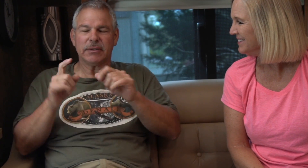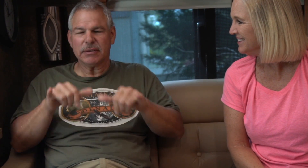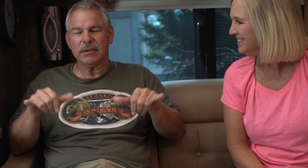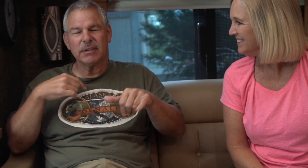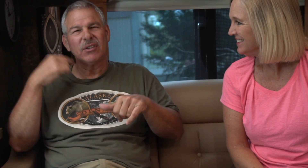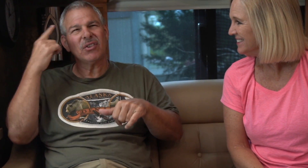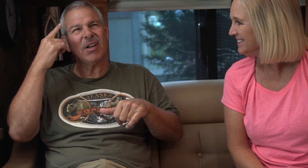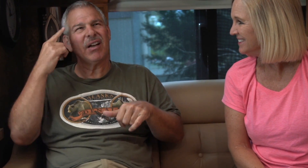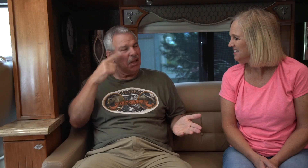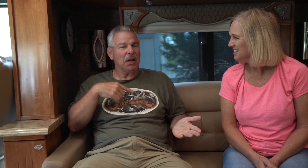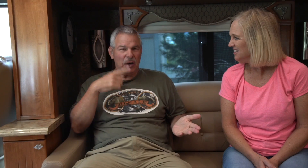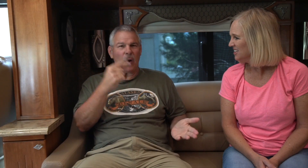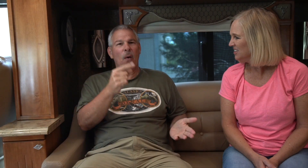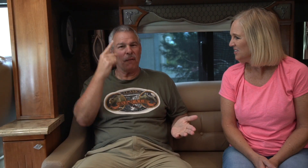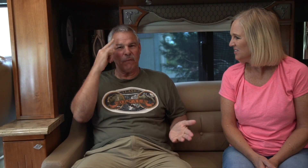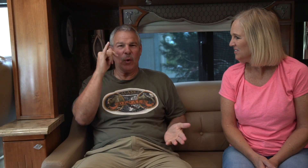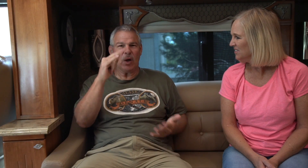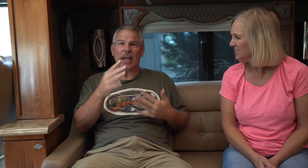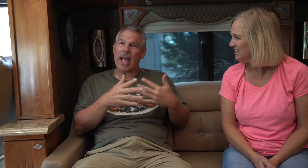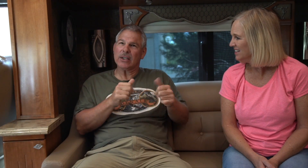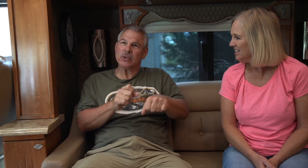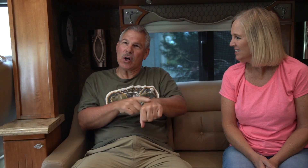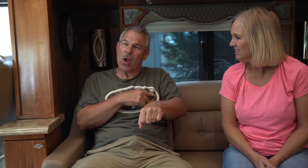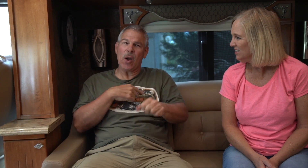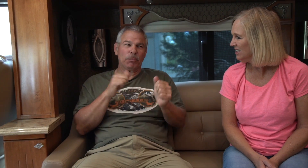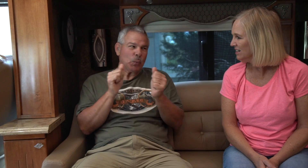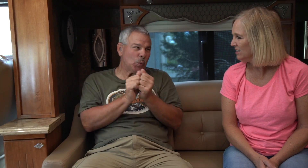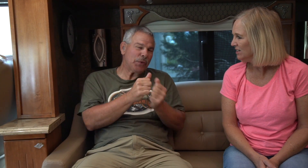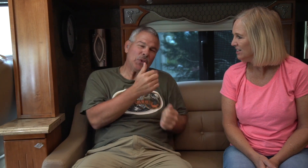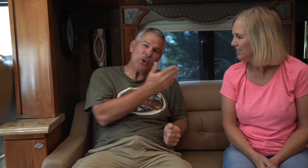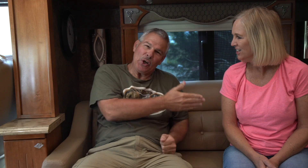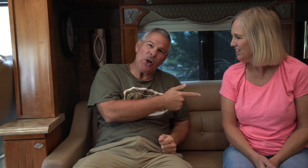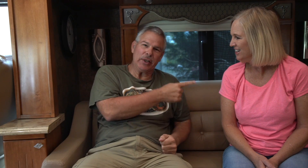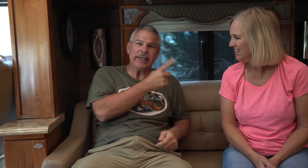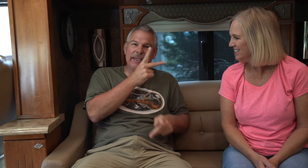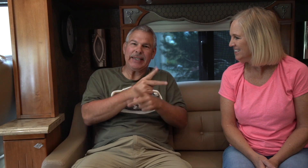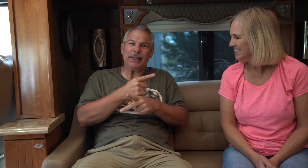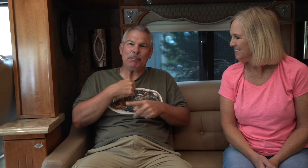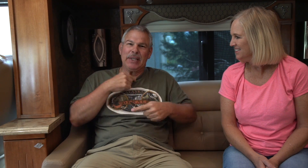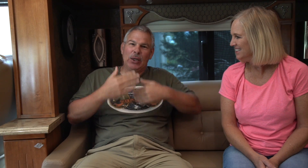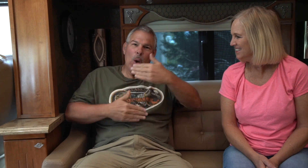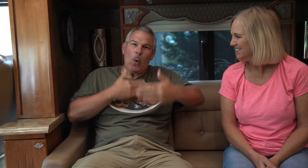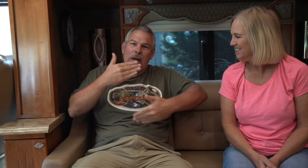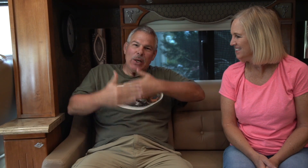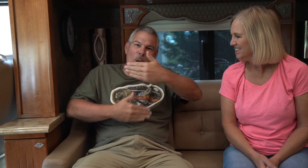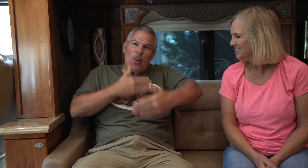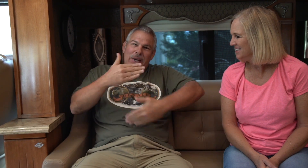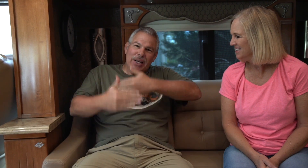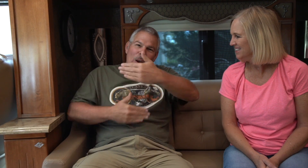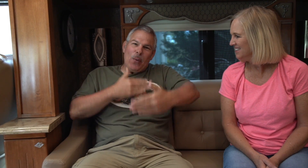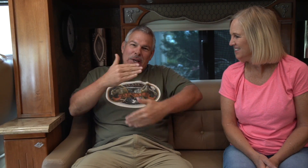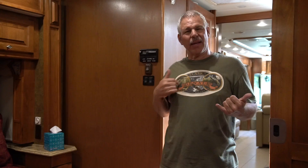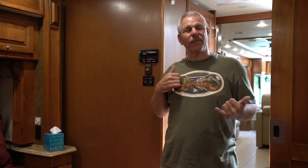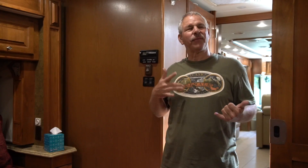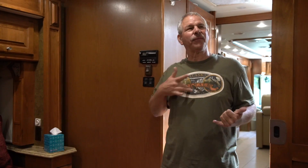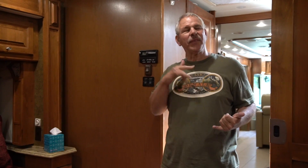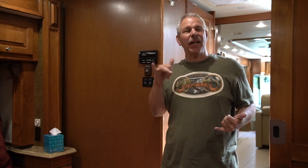No changes. Until I thought, "Go for it!" As long as I'm with her. She keeps me going and going.